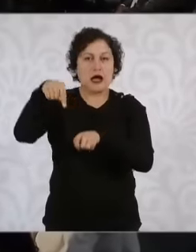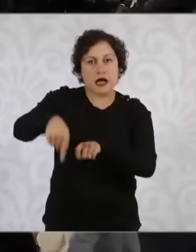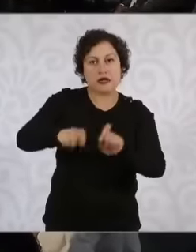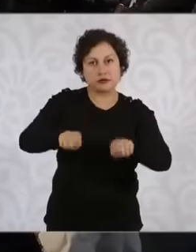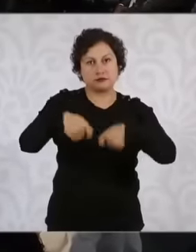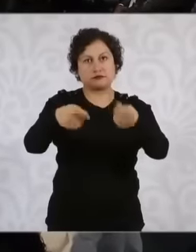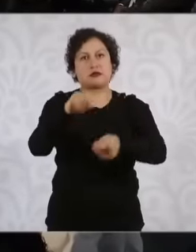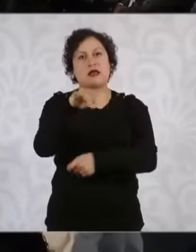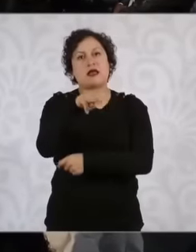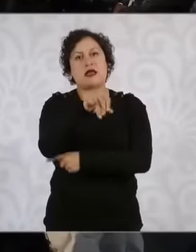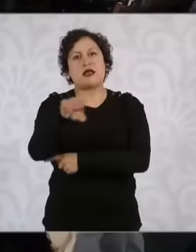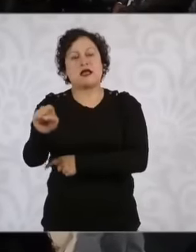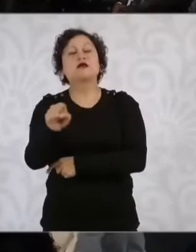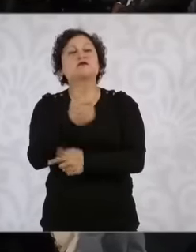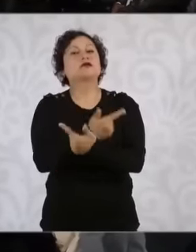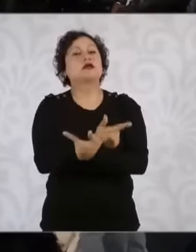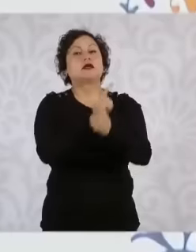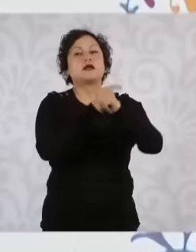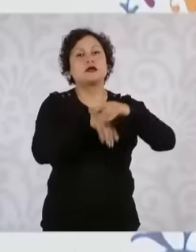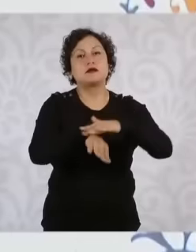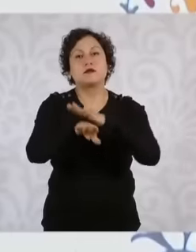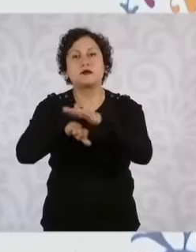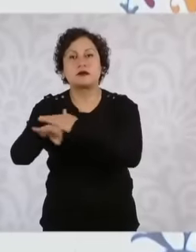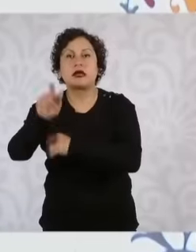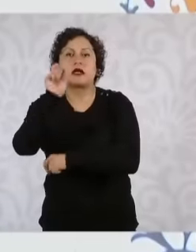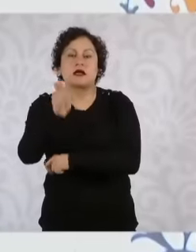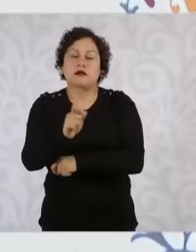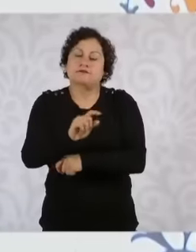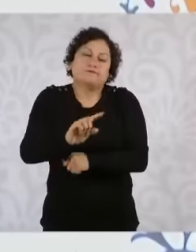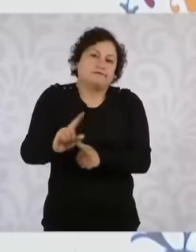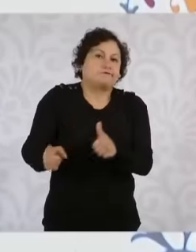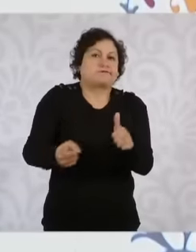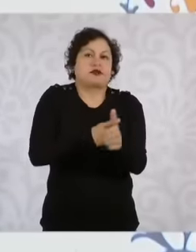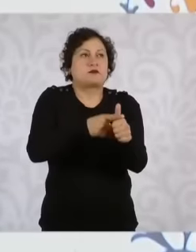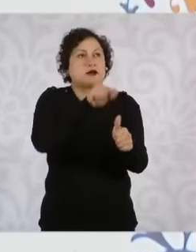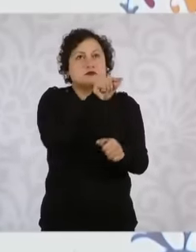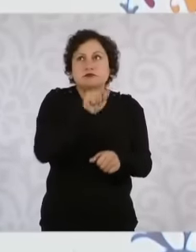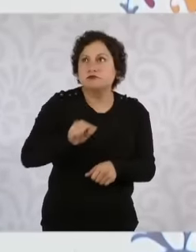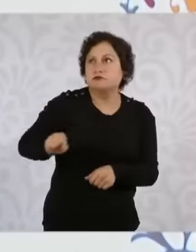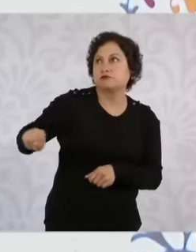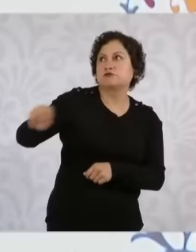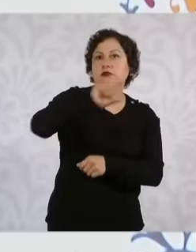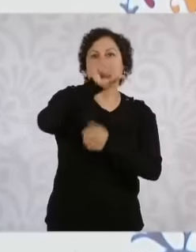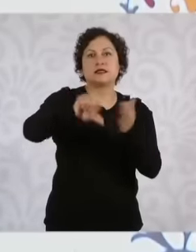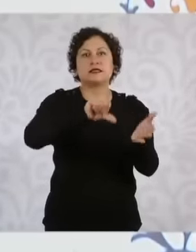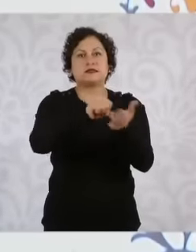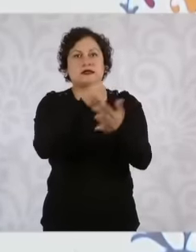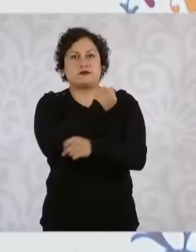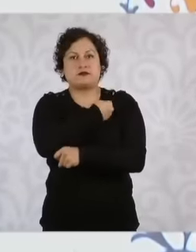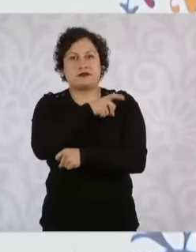the first thing was to water those health centers, that's why it was the clinic's program that is